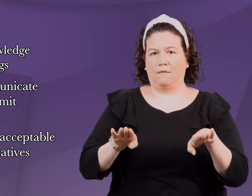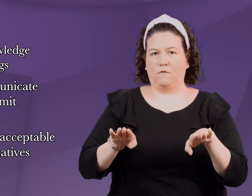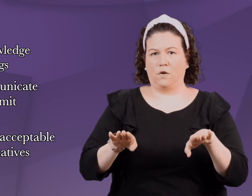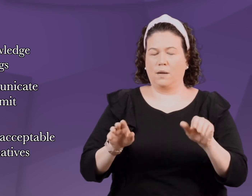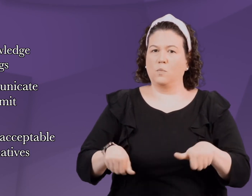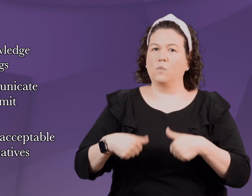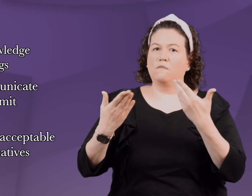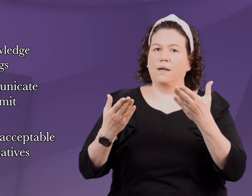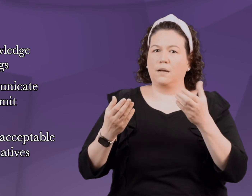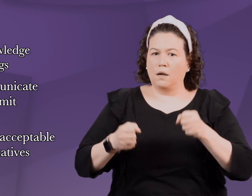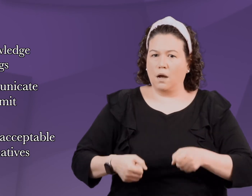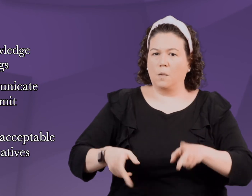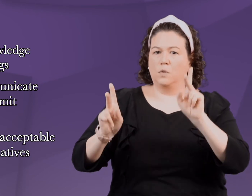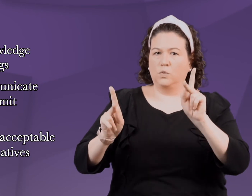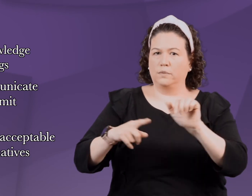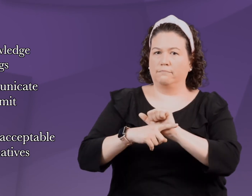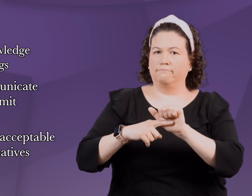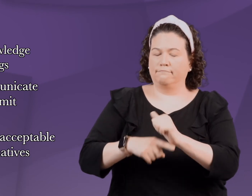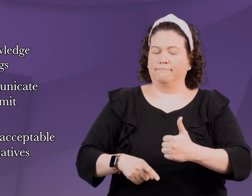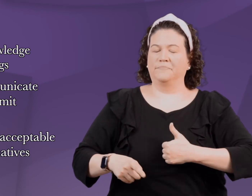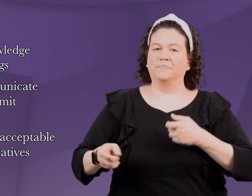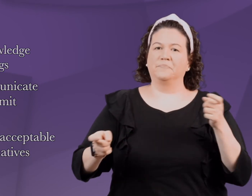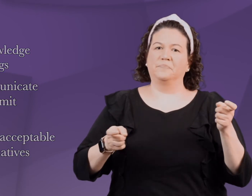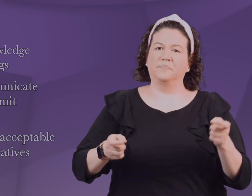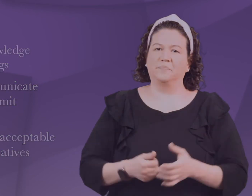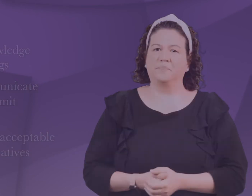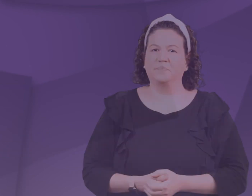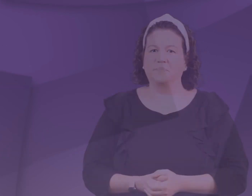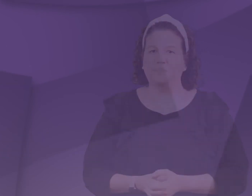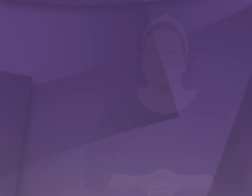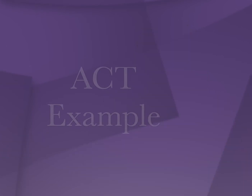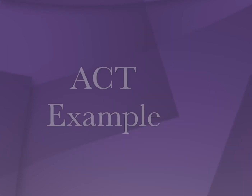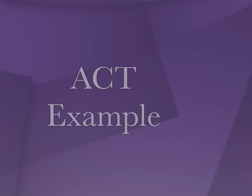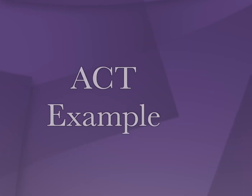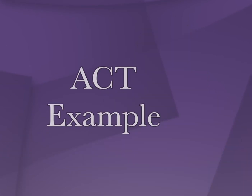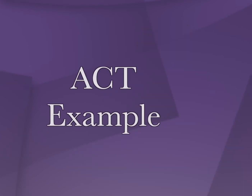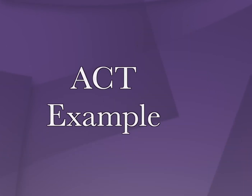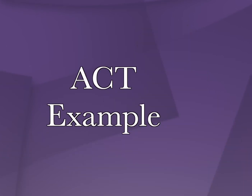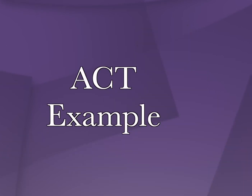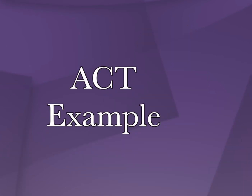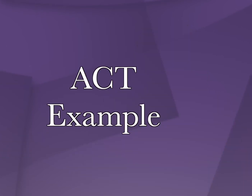or the original action while giving him an opportunity to exercise self control.